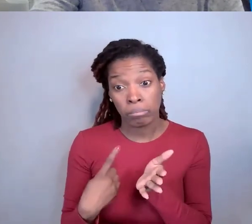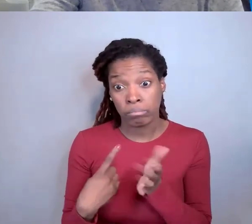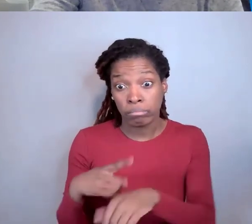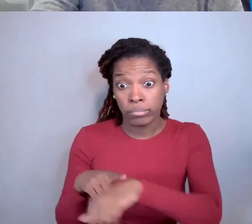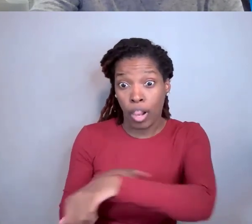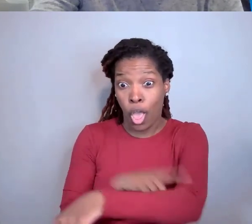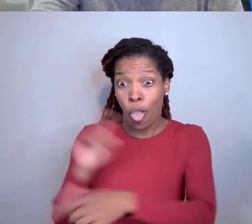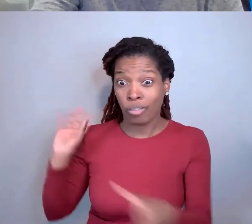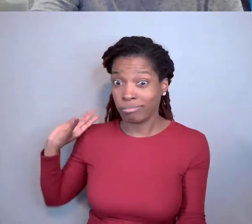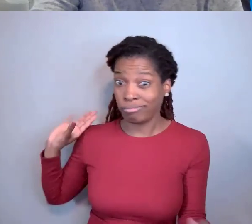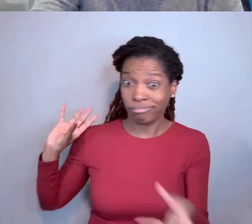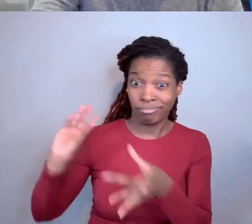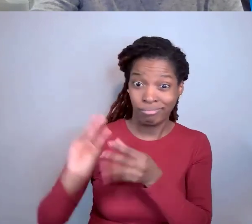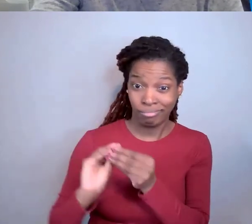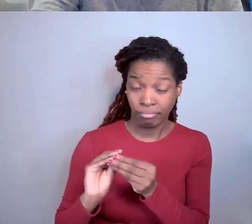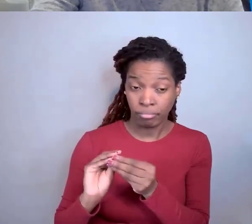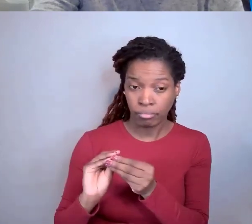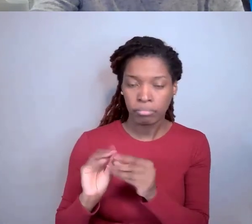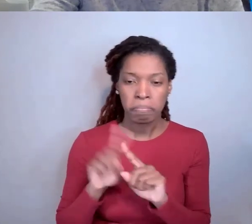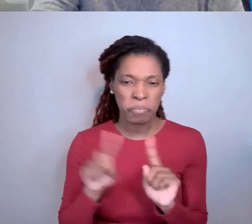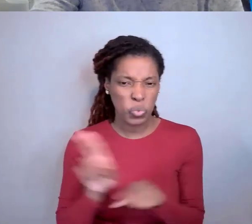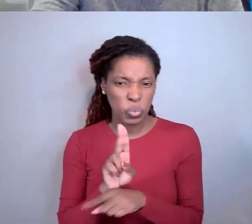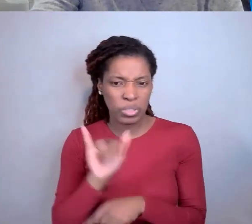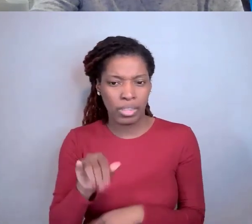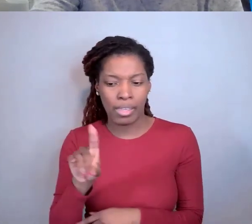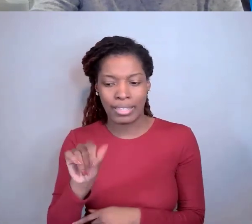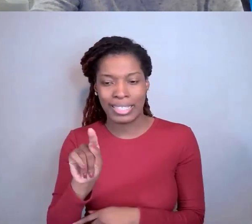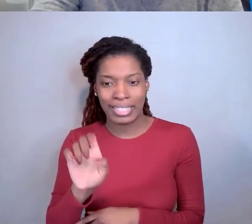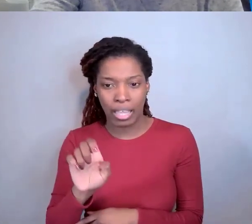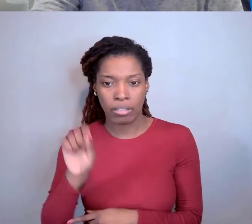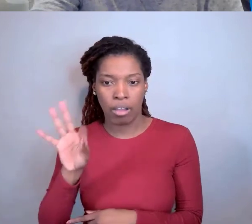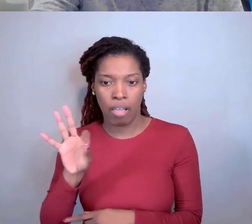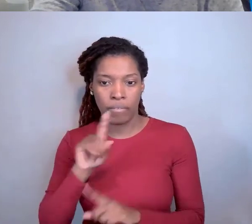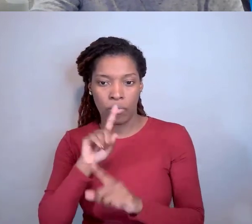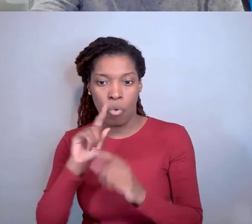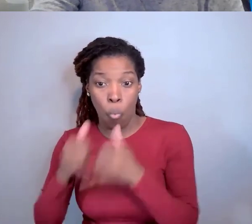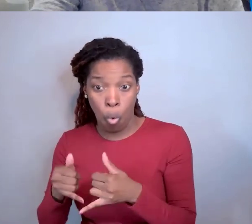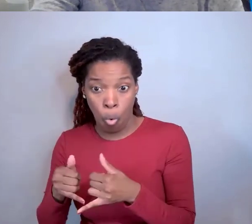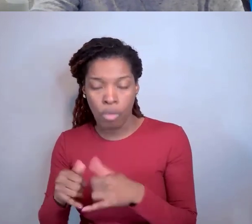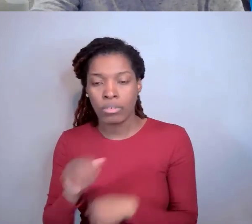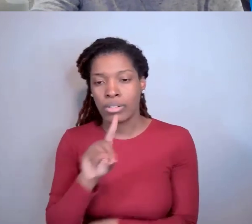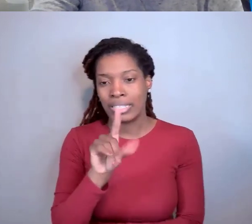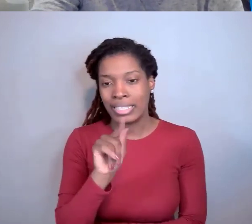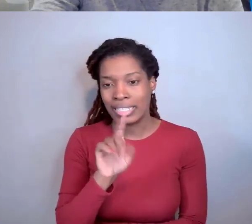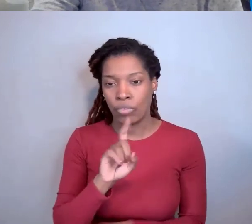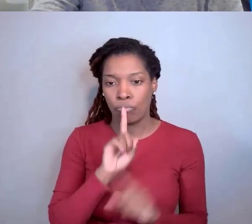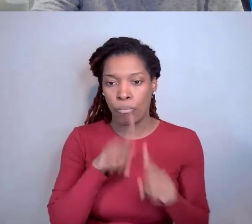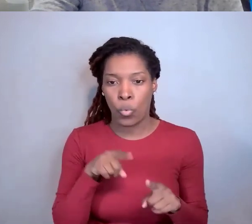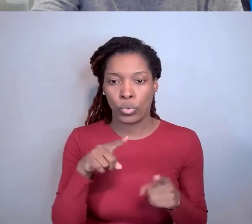But we use that date of award ... Date reported, to HHS. To track that.